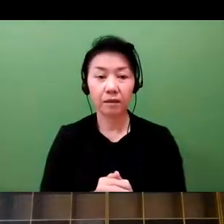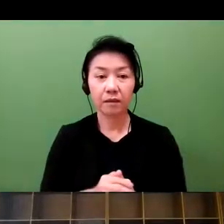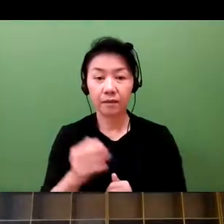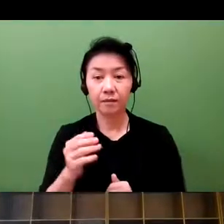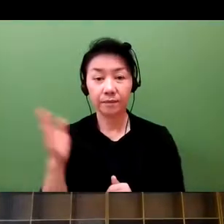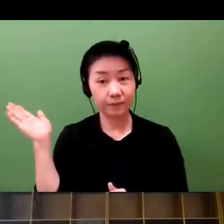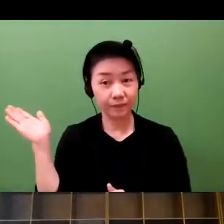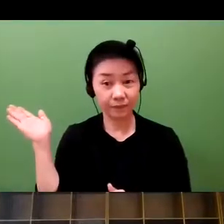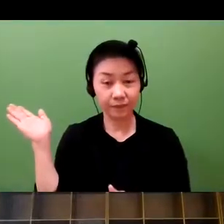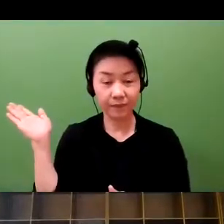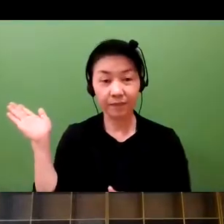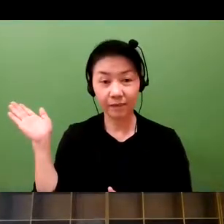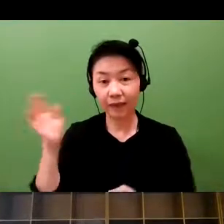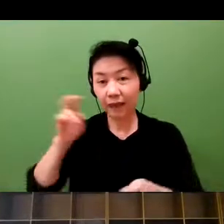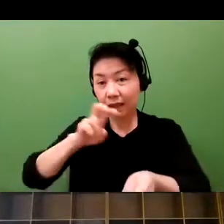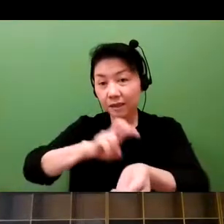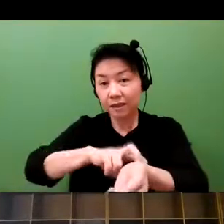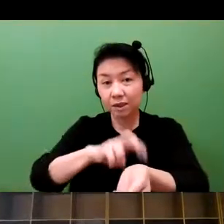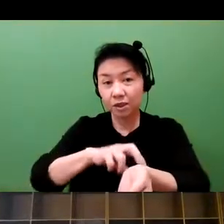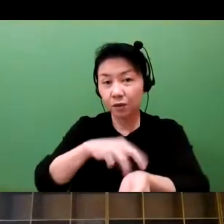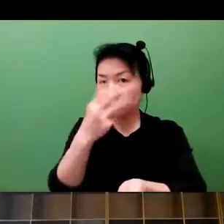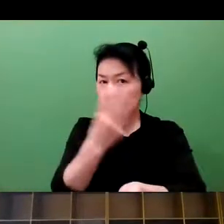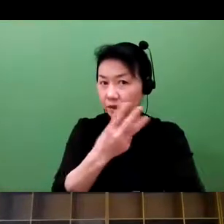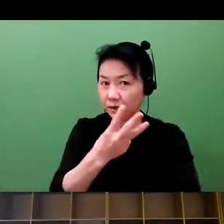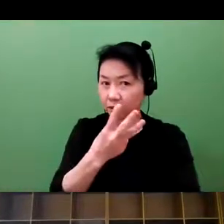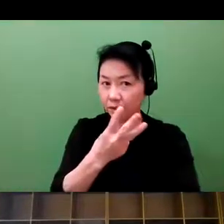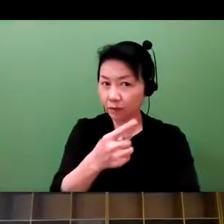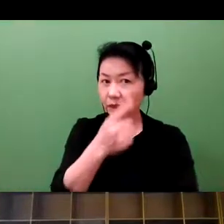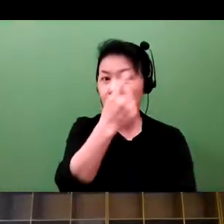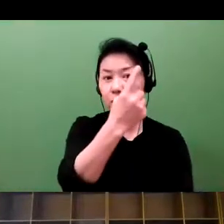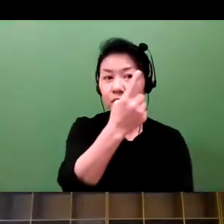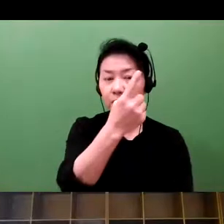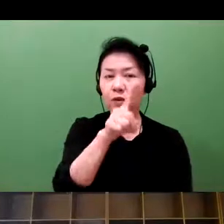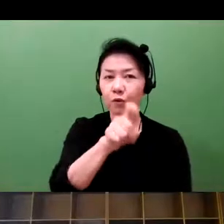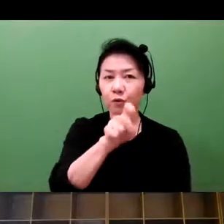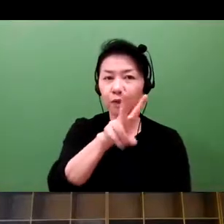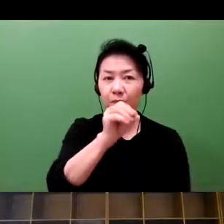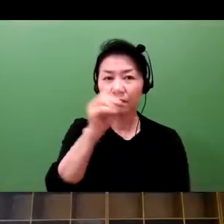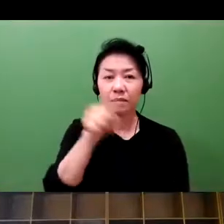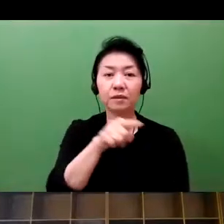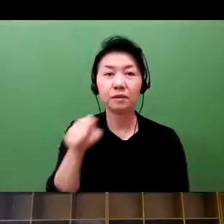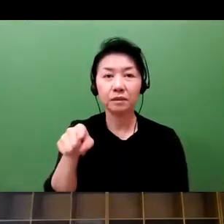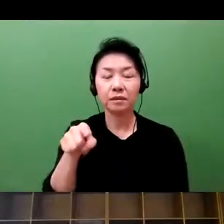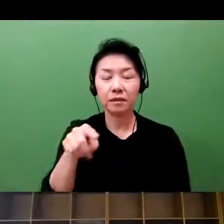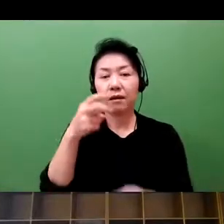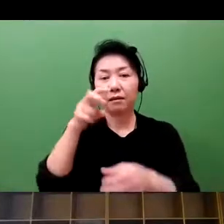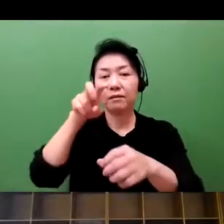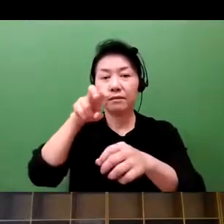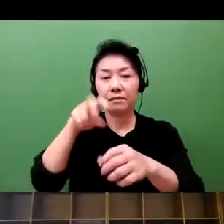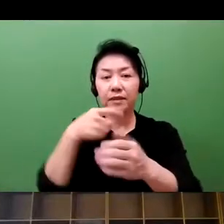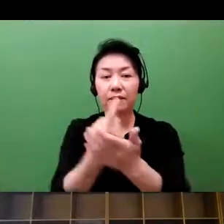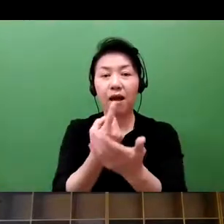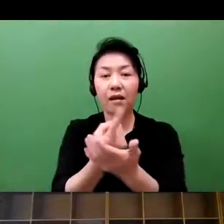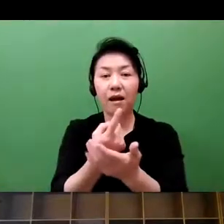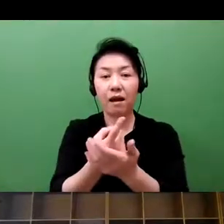And as you can see, 1 in every 3-- and, by the way, are already participating on this platform.